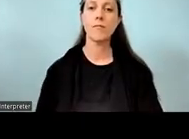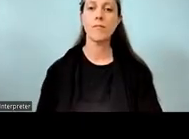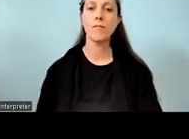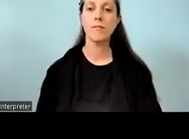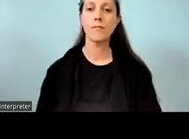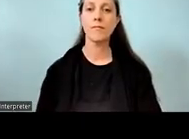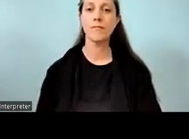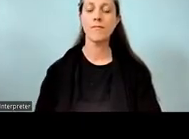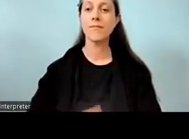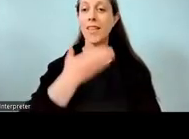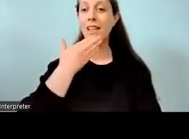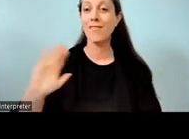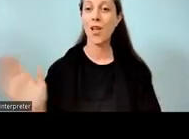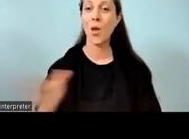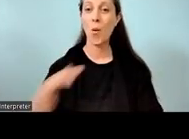Lovely to have you with us this evening,